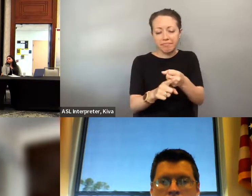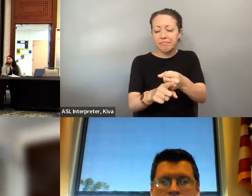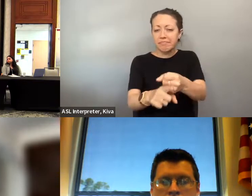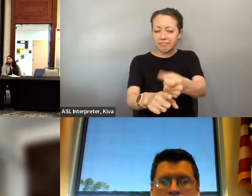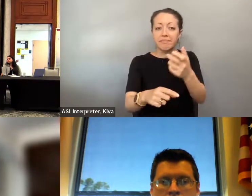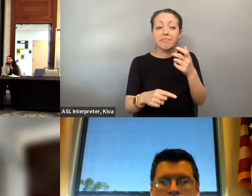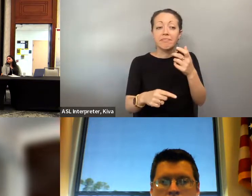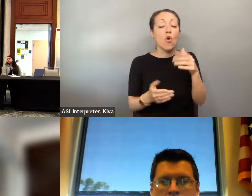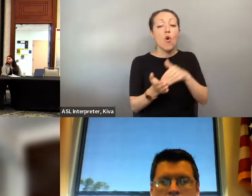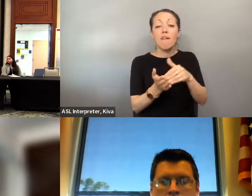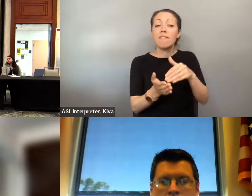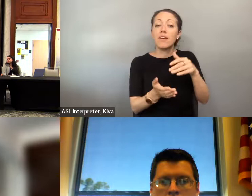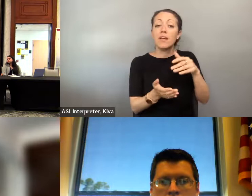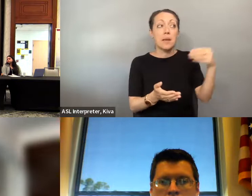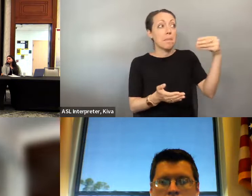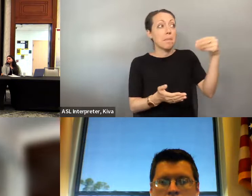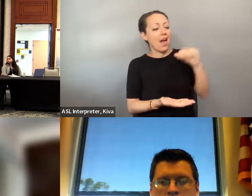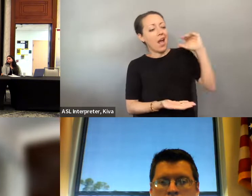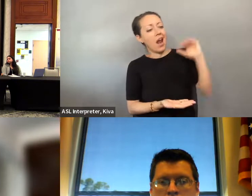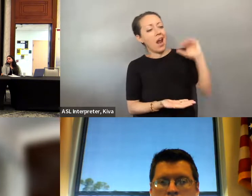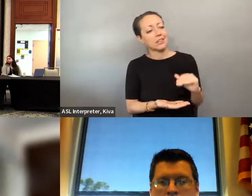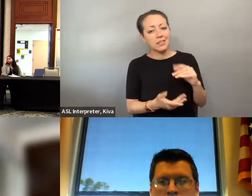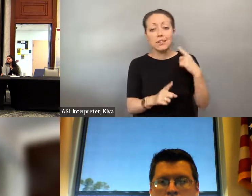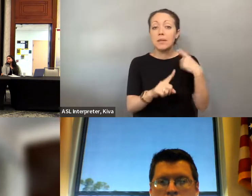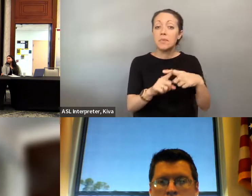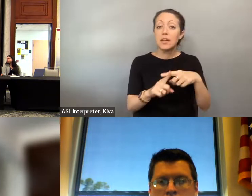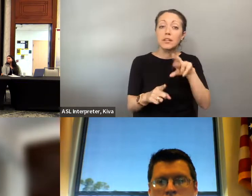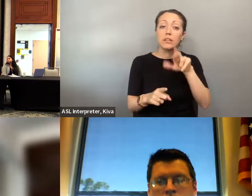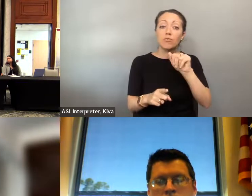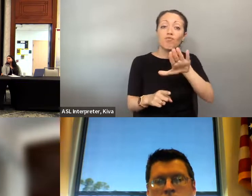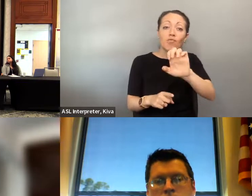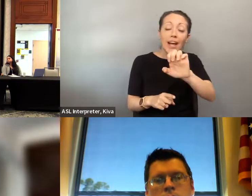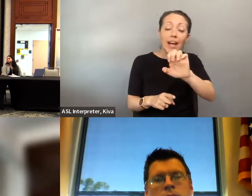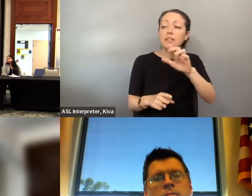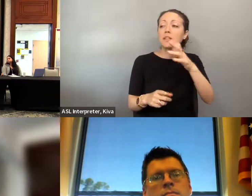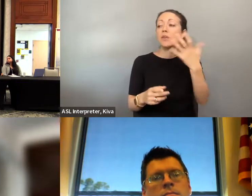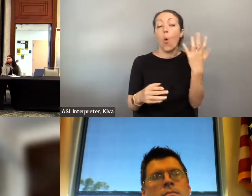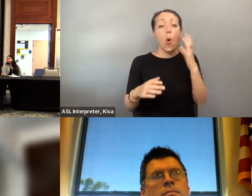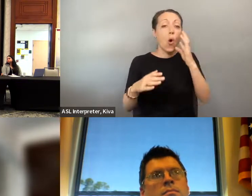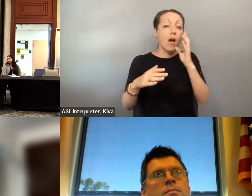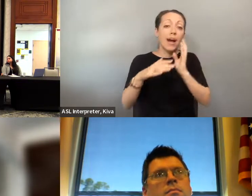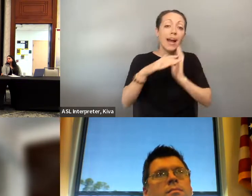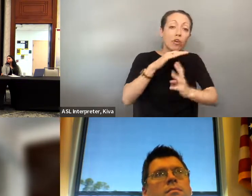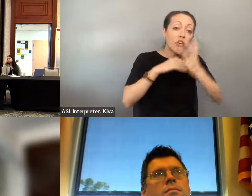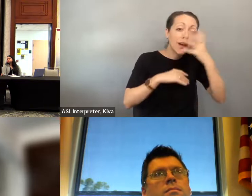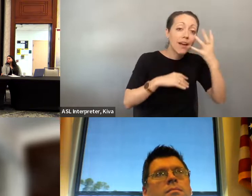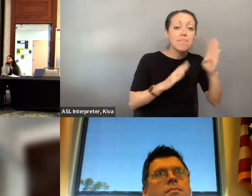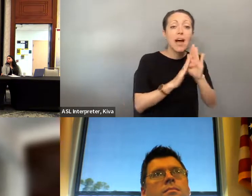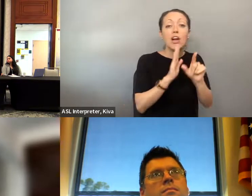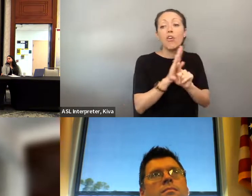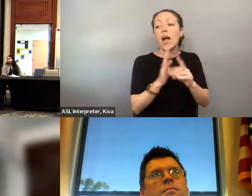limitations that are economic gender based because women don't have as high paying jobs. economic, gender based because women don't have as high